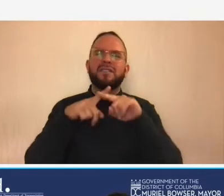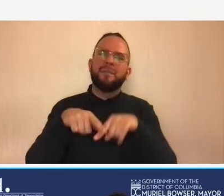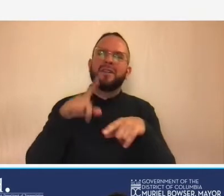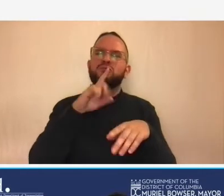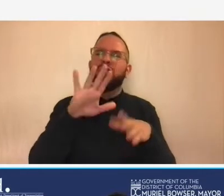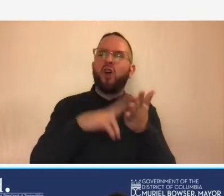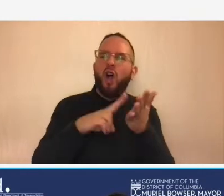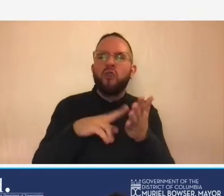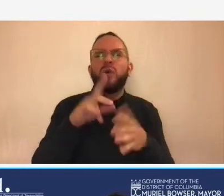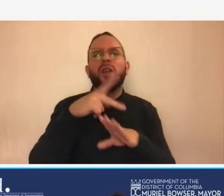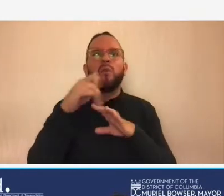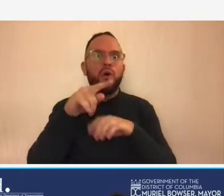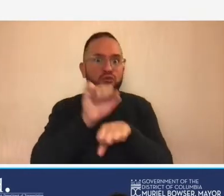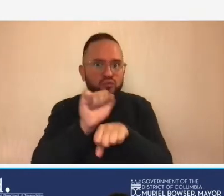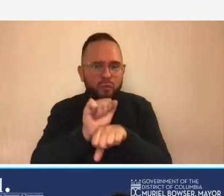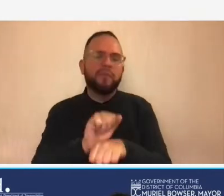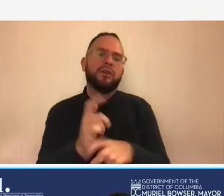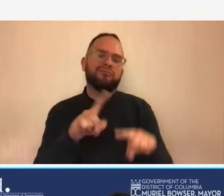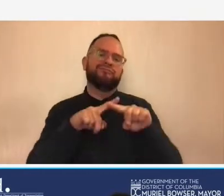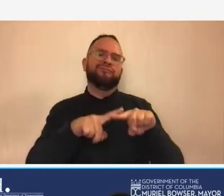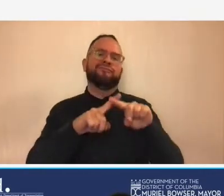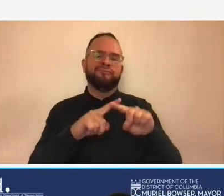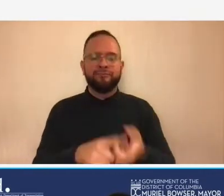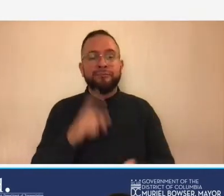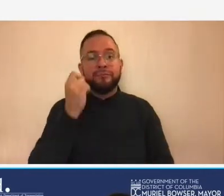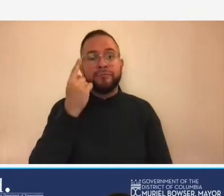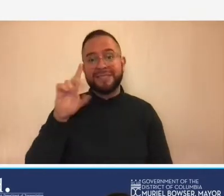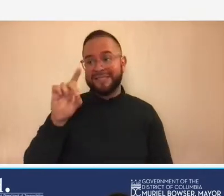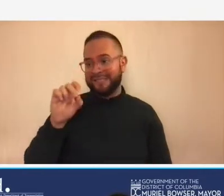so many projects at ddot are funded by the federal highway administration